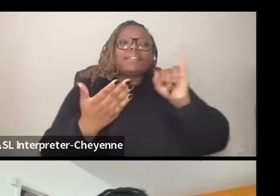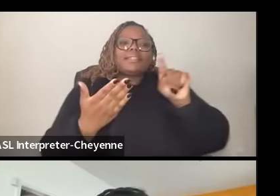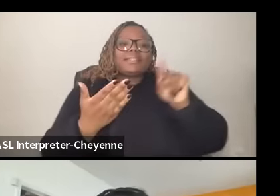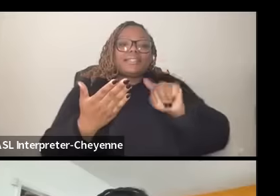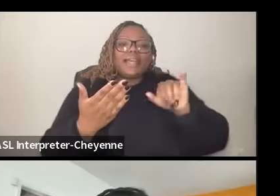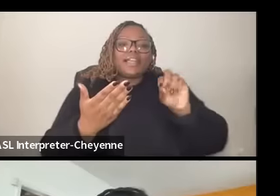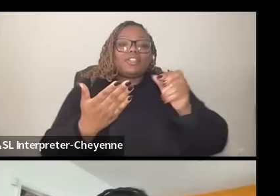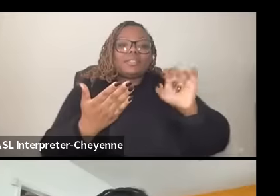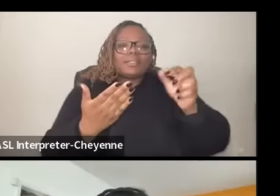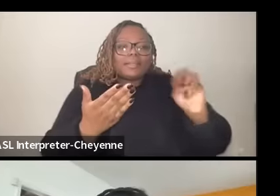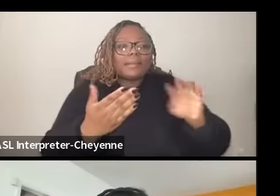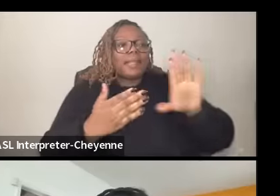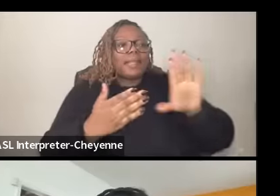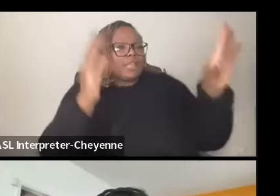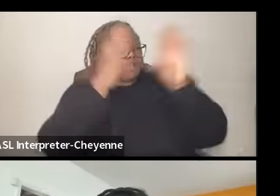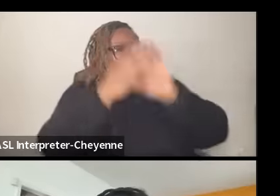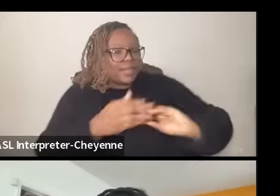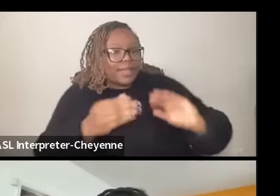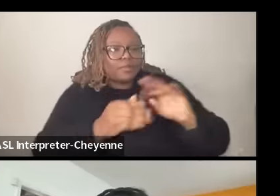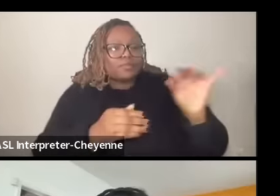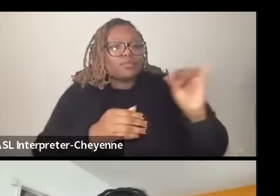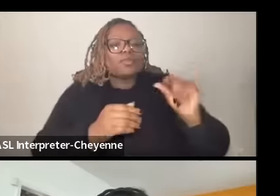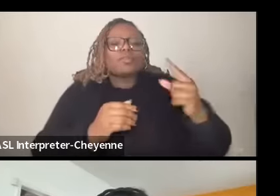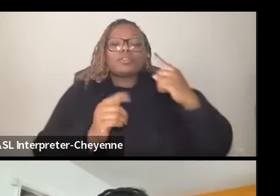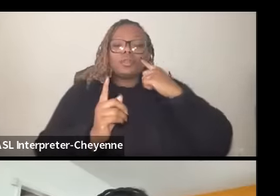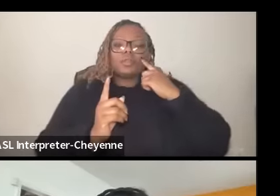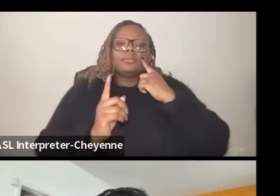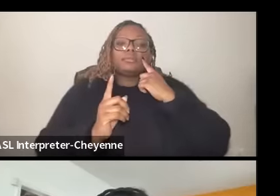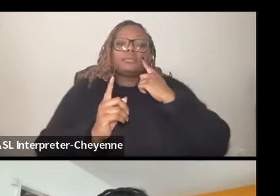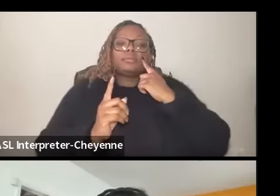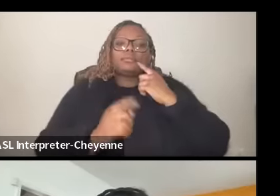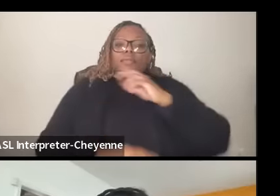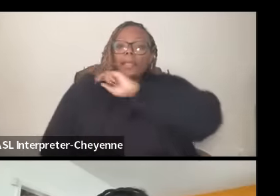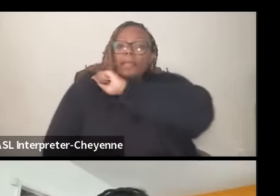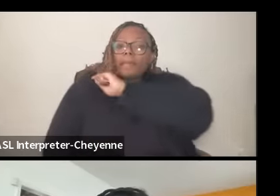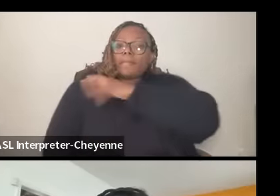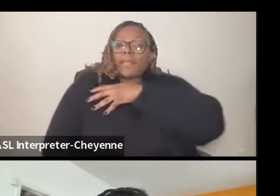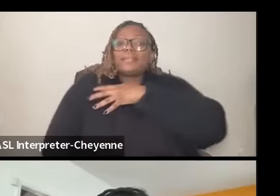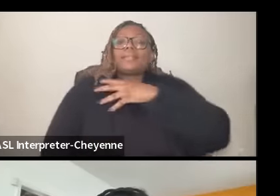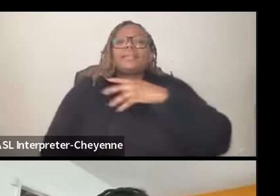narratives and rhetoric um I would say that a Palestinian feminist Collective has developed a